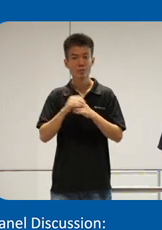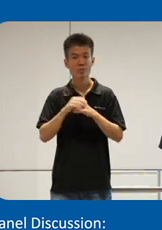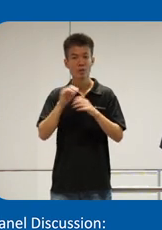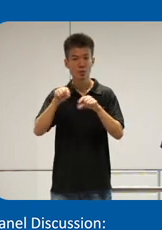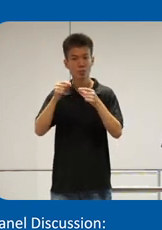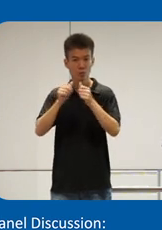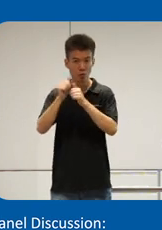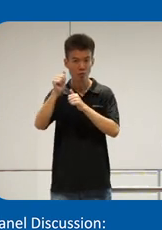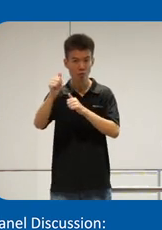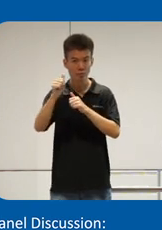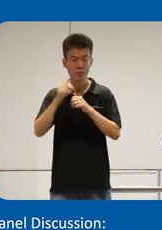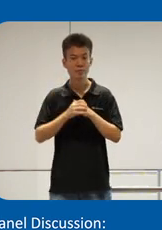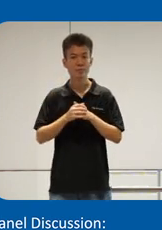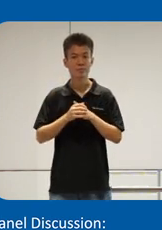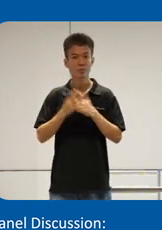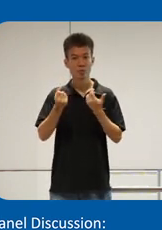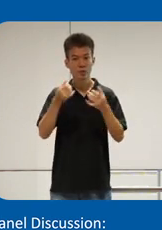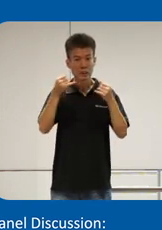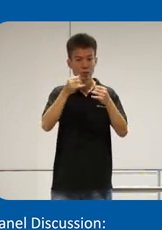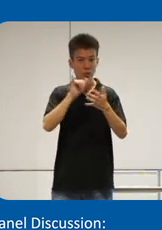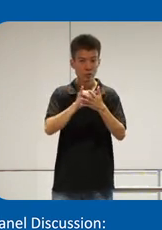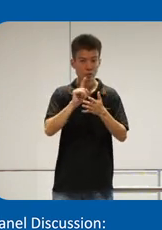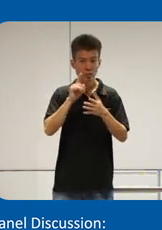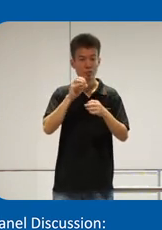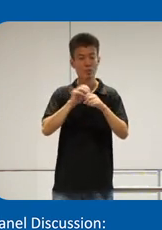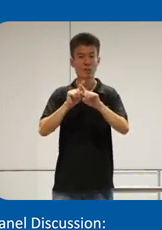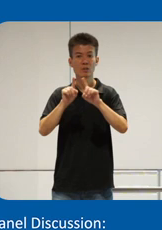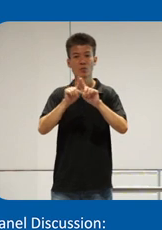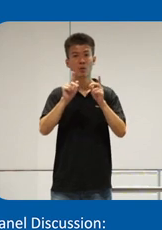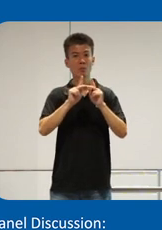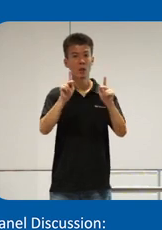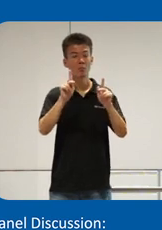they want to uh install it in uh many different public facilities as well and the way that they